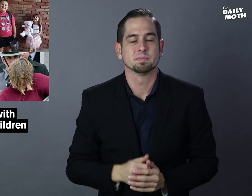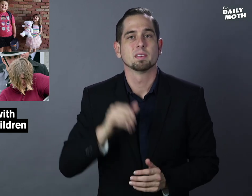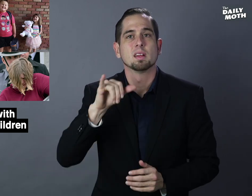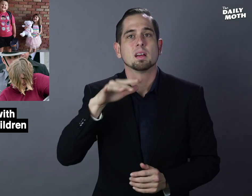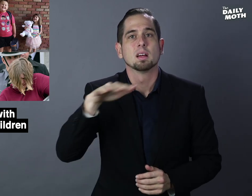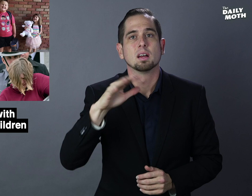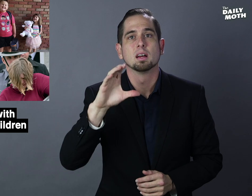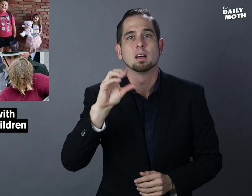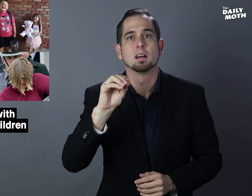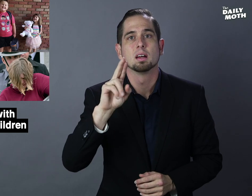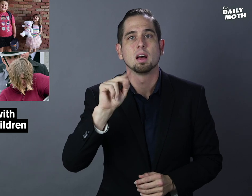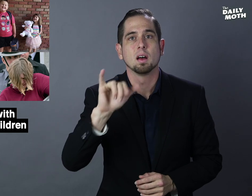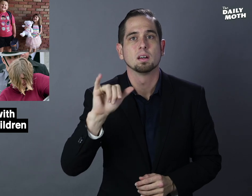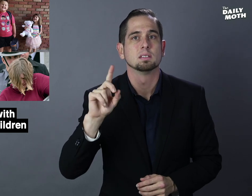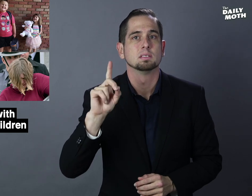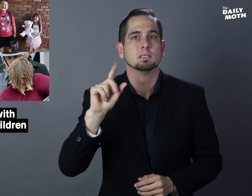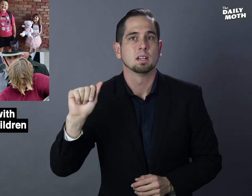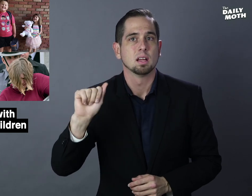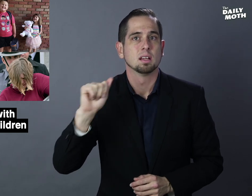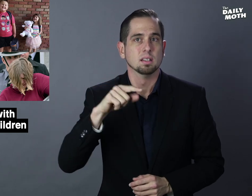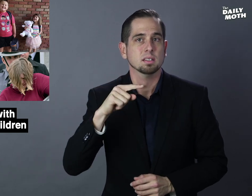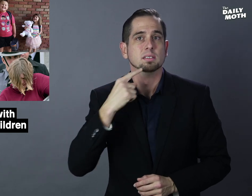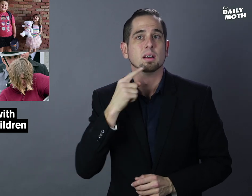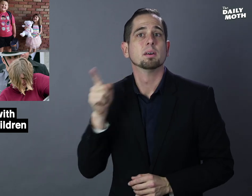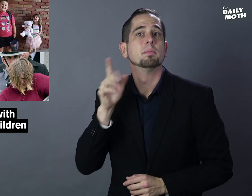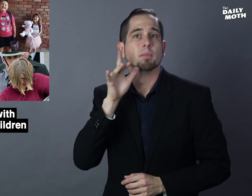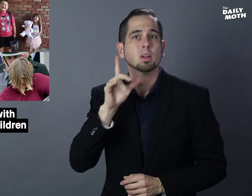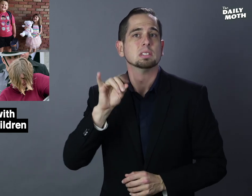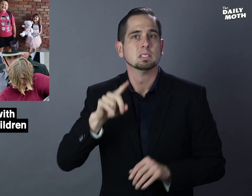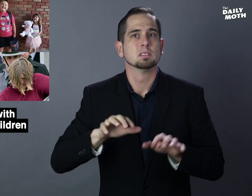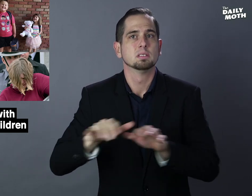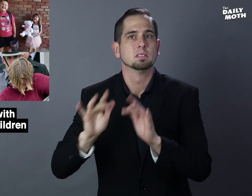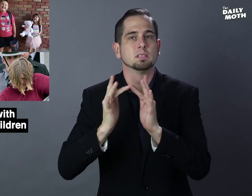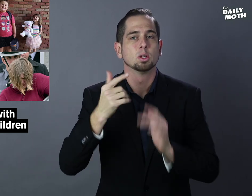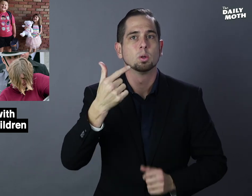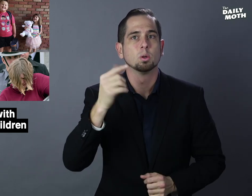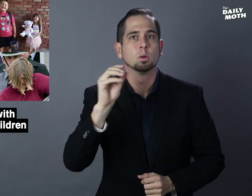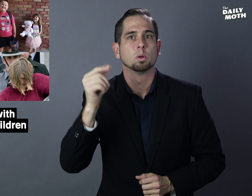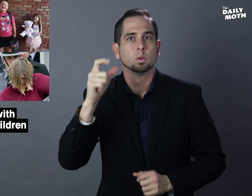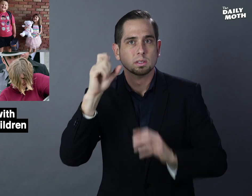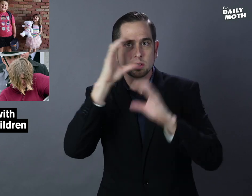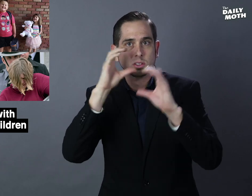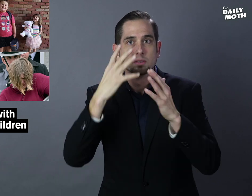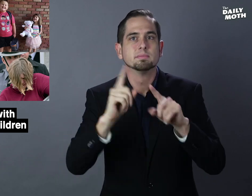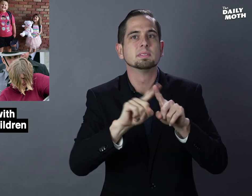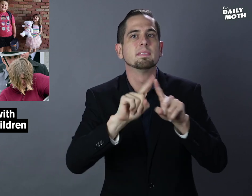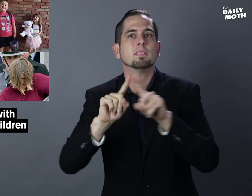The county district attorney said the mother Googled various